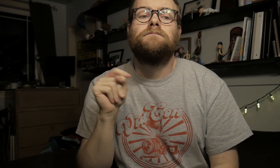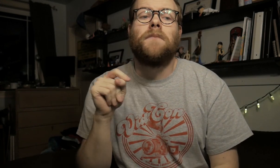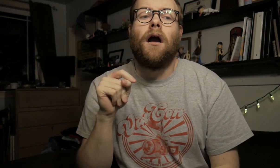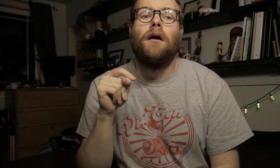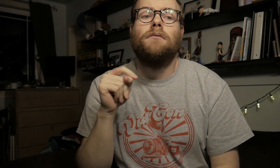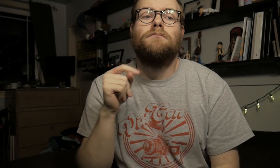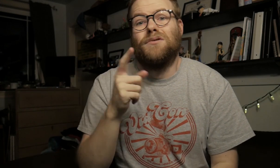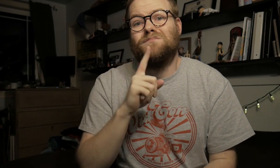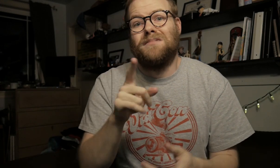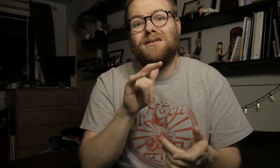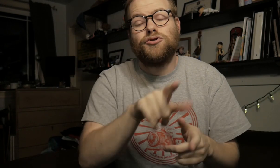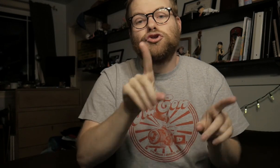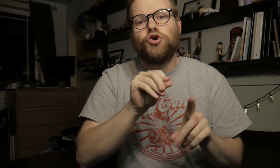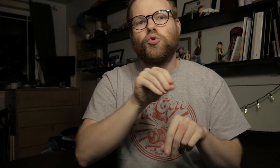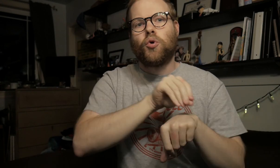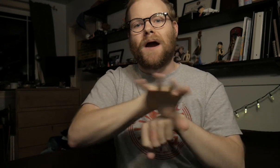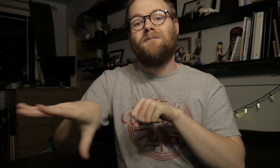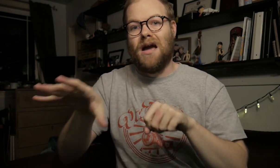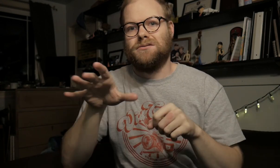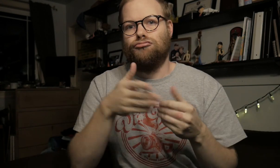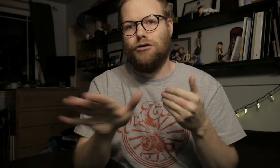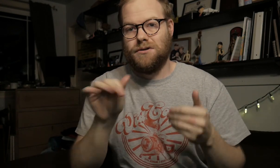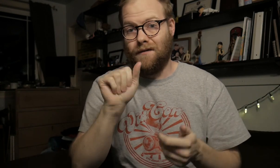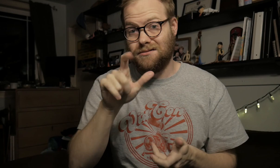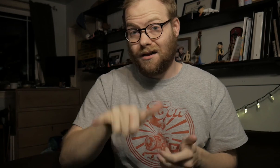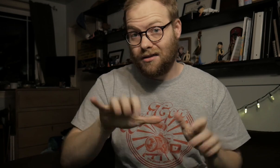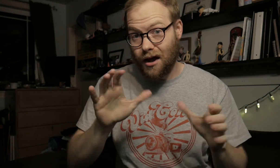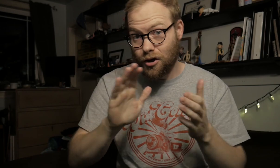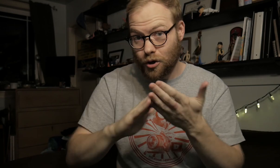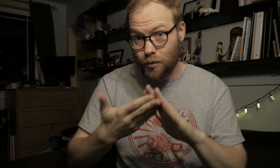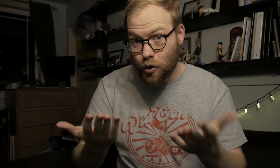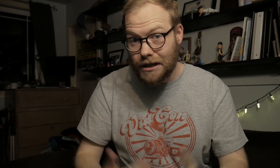But... They do affect the rest of the ASL That! community.